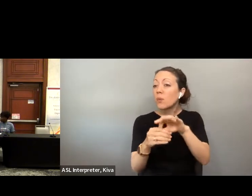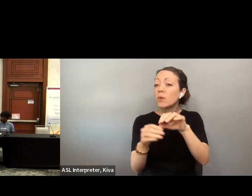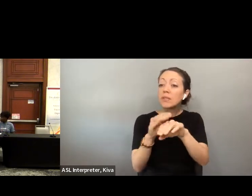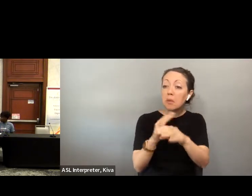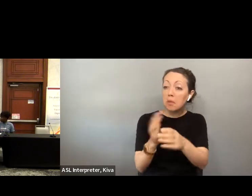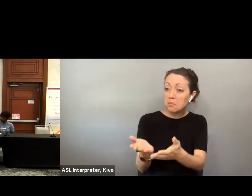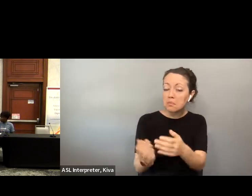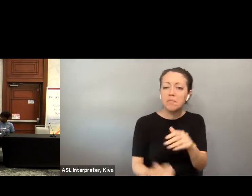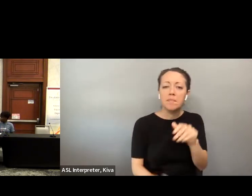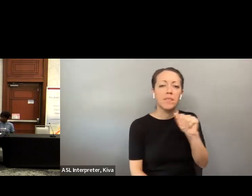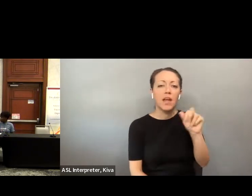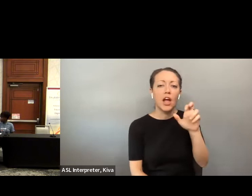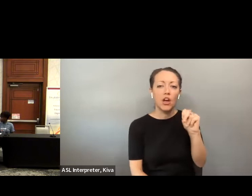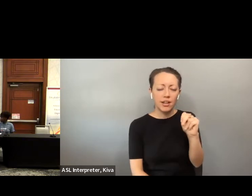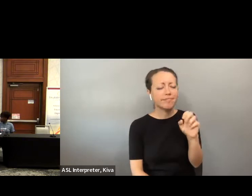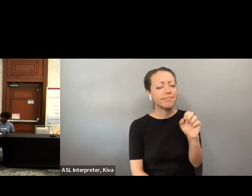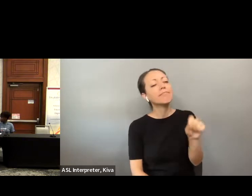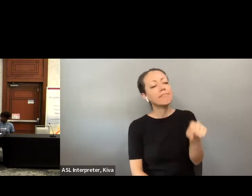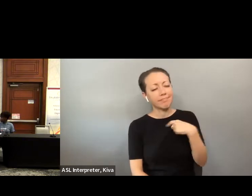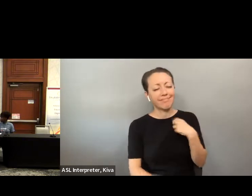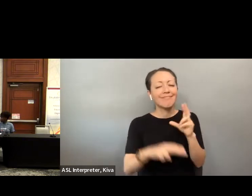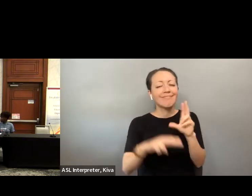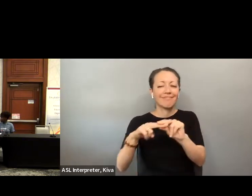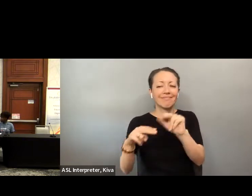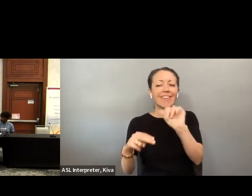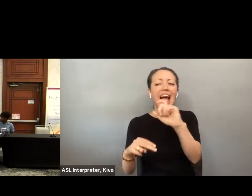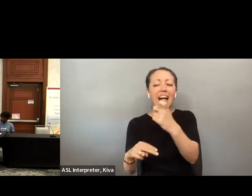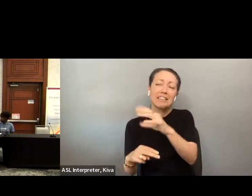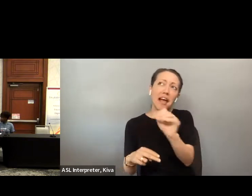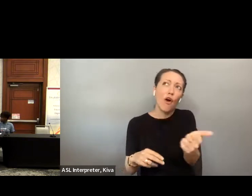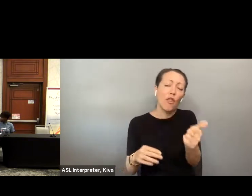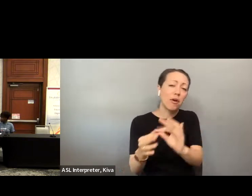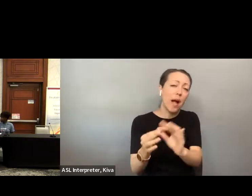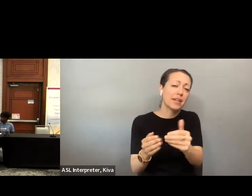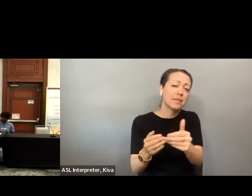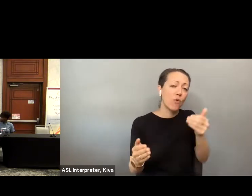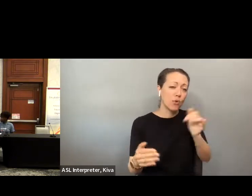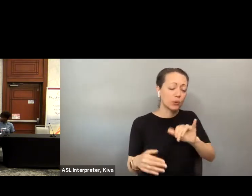when it comes to the election security and election accessibility? » Yeah, so I want to speak to